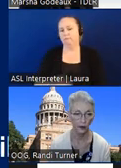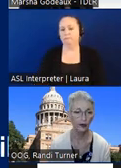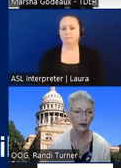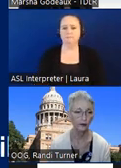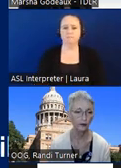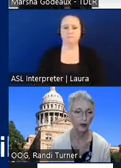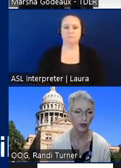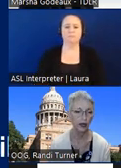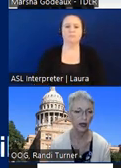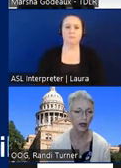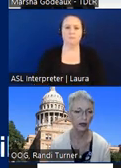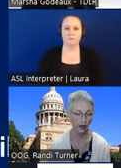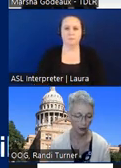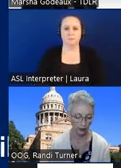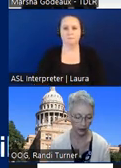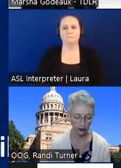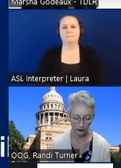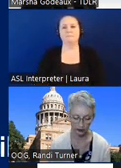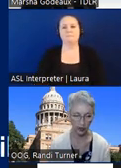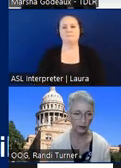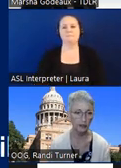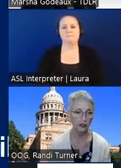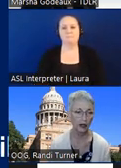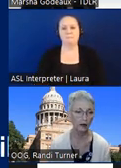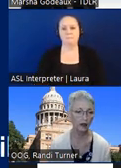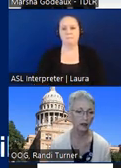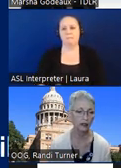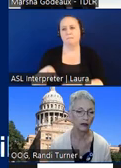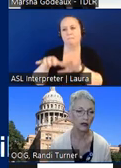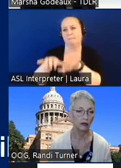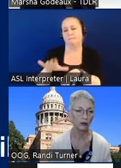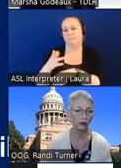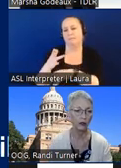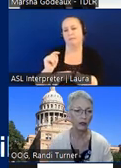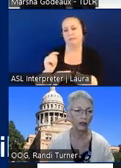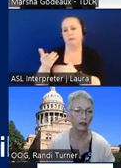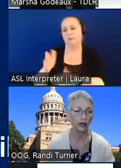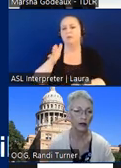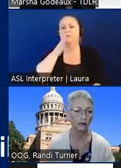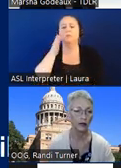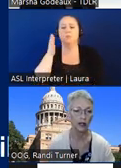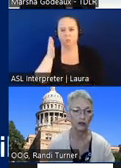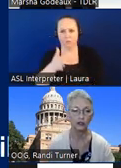okay and i'm going i'm just typing in the chat box here that we will get um the answers to